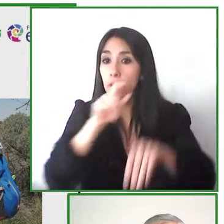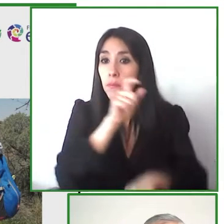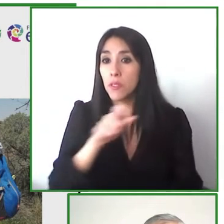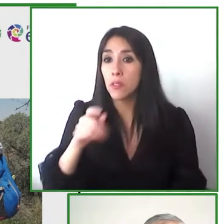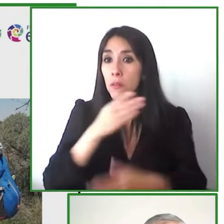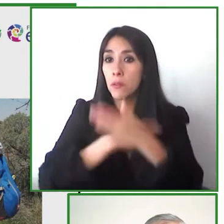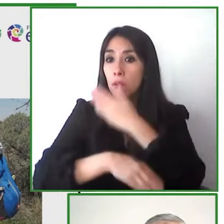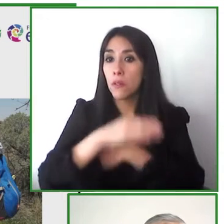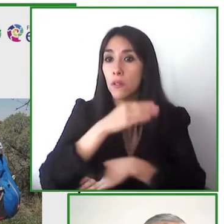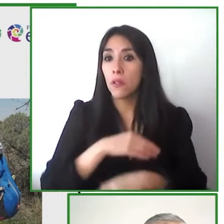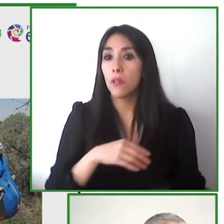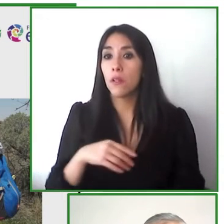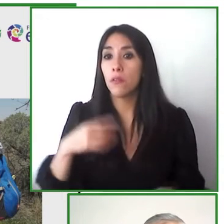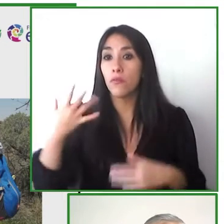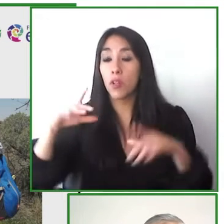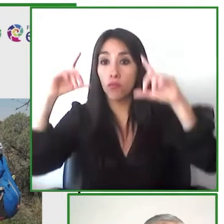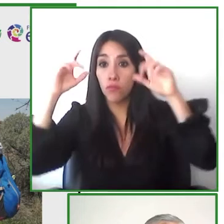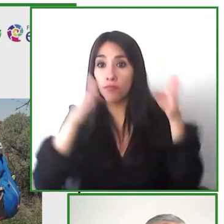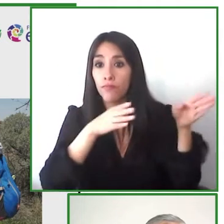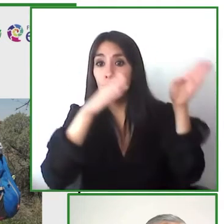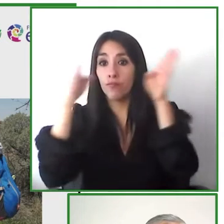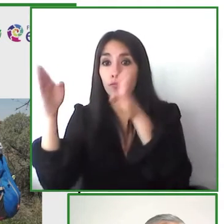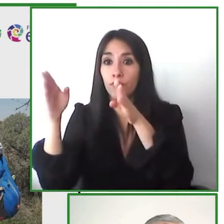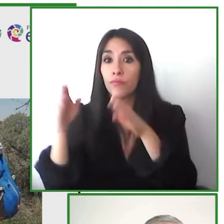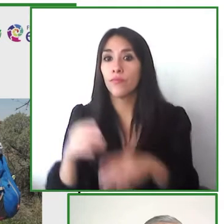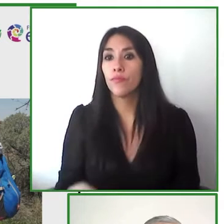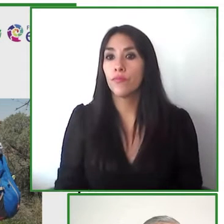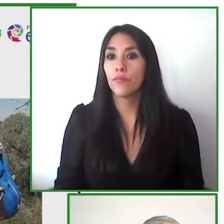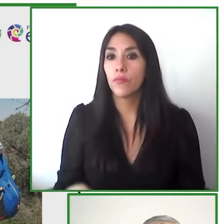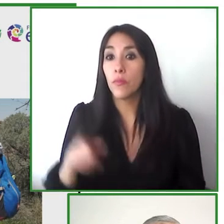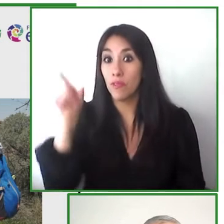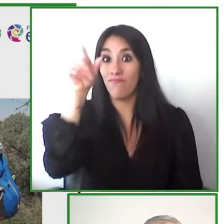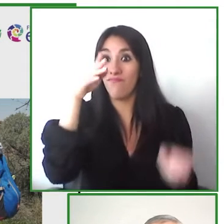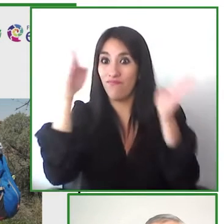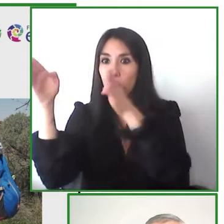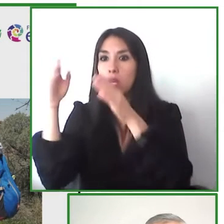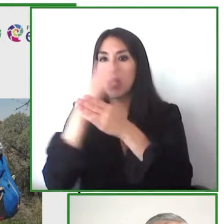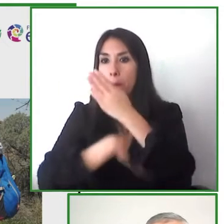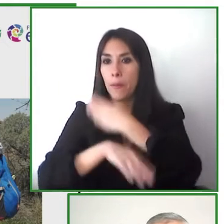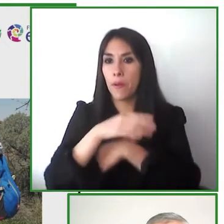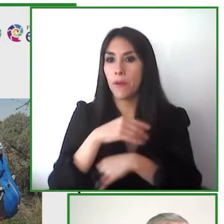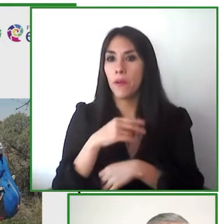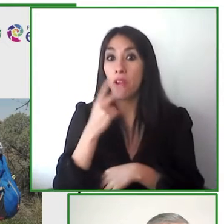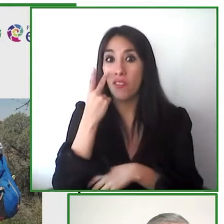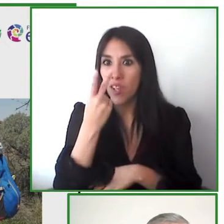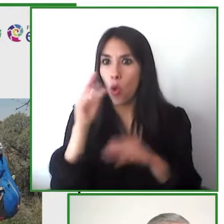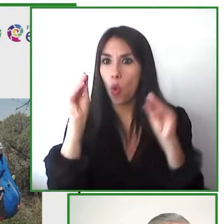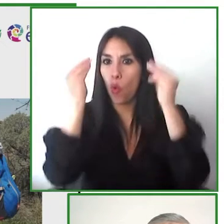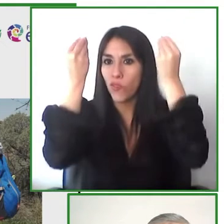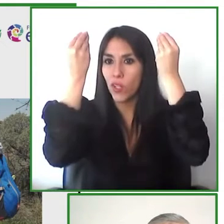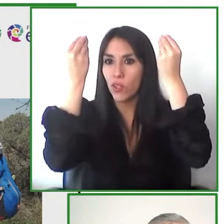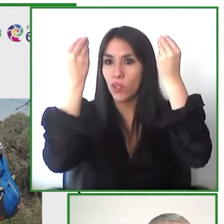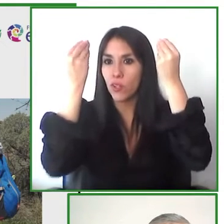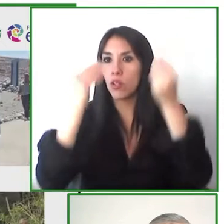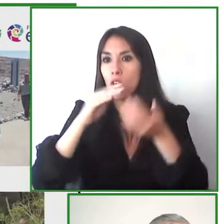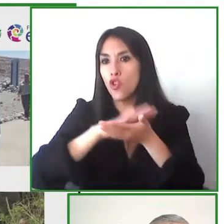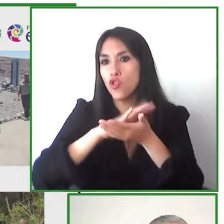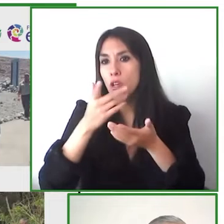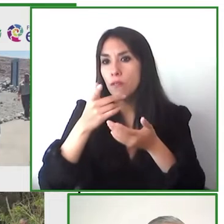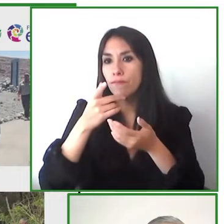themselves as you can see on the right we have one of our young volunteers who trained with us and is now a hiking monitor